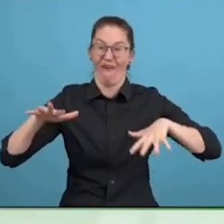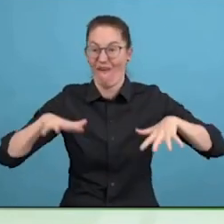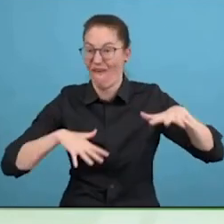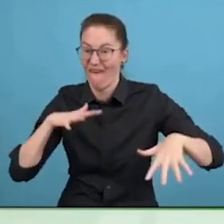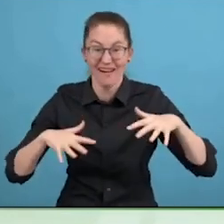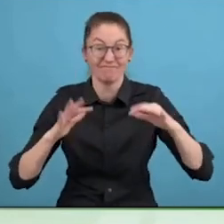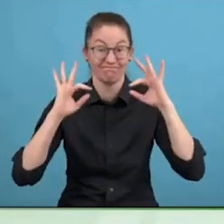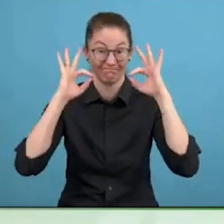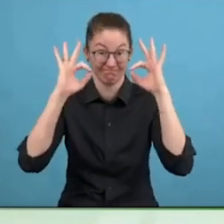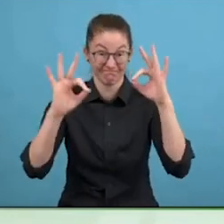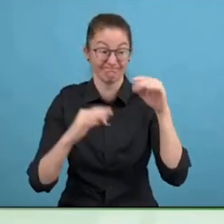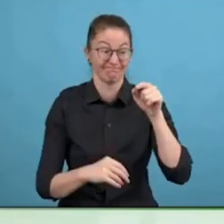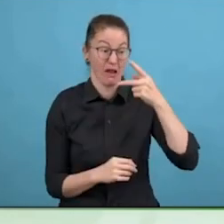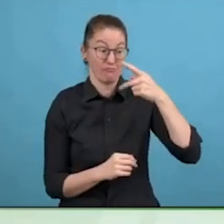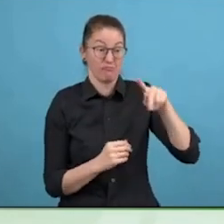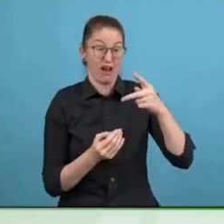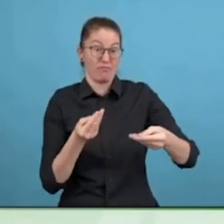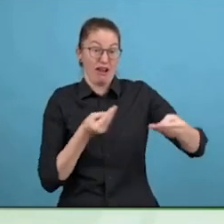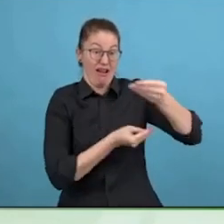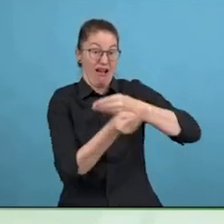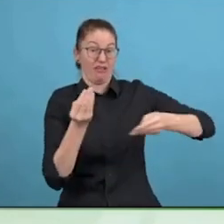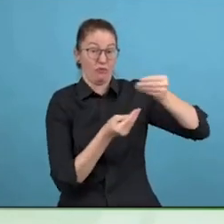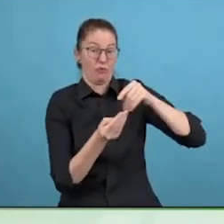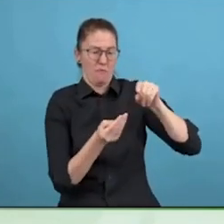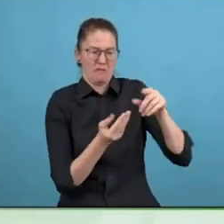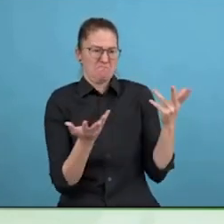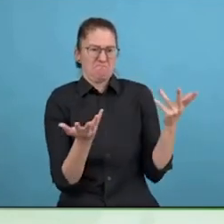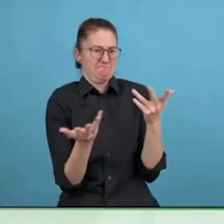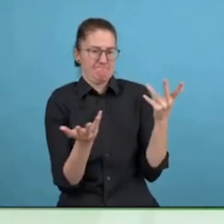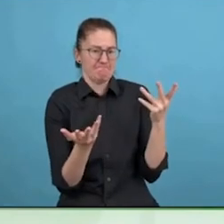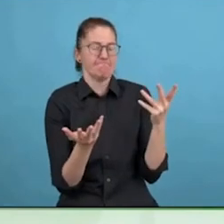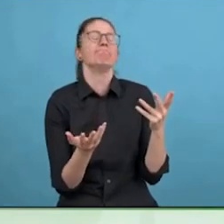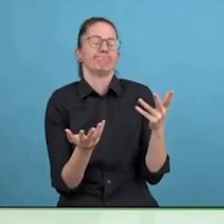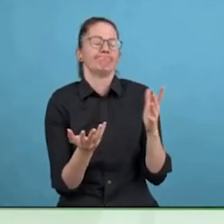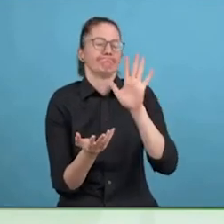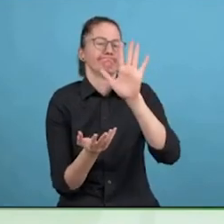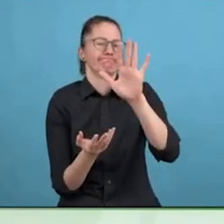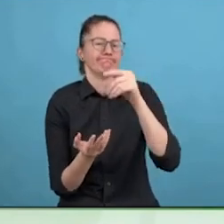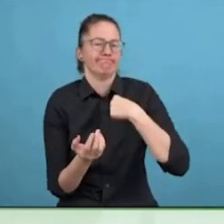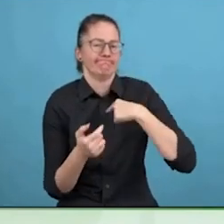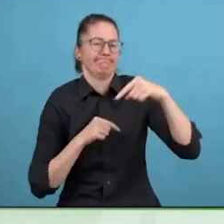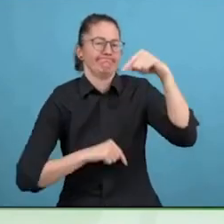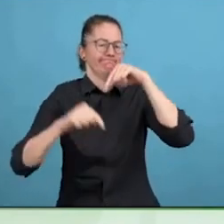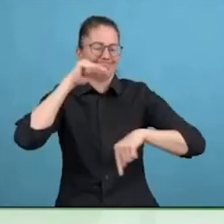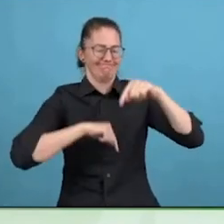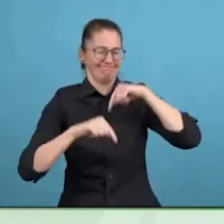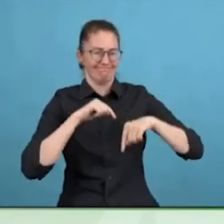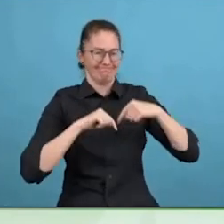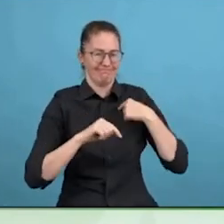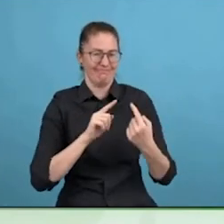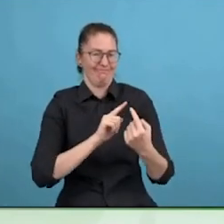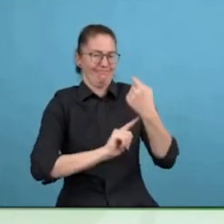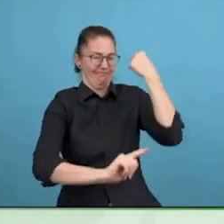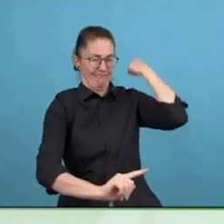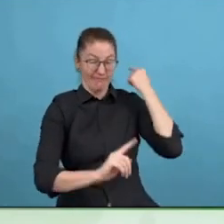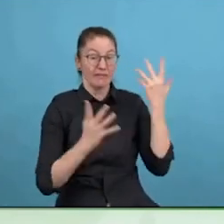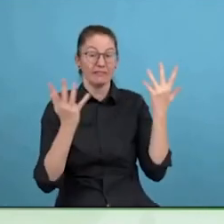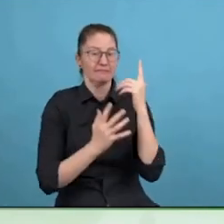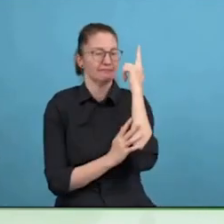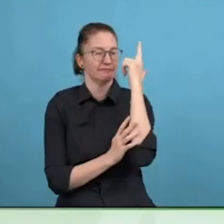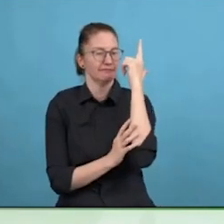learned to say from human evolution we are called Homo sapiens and Homo